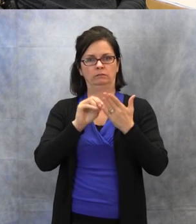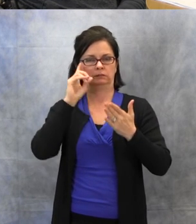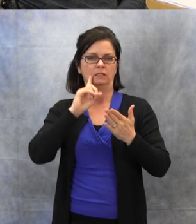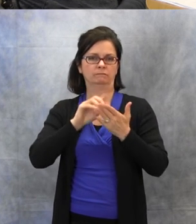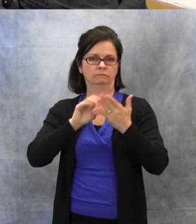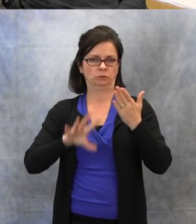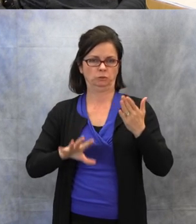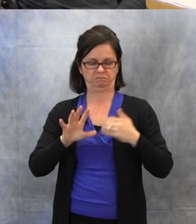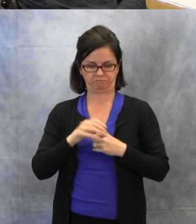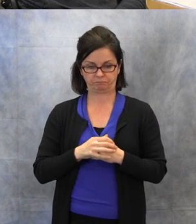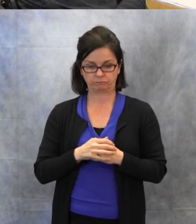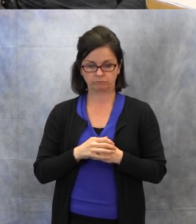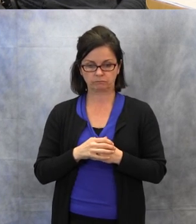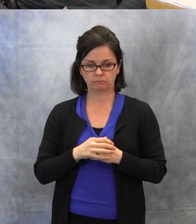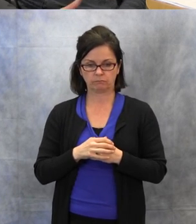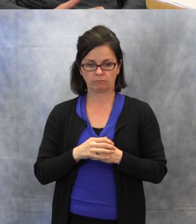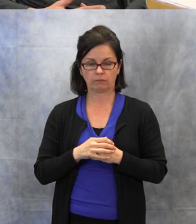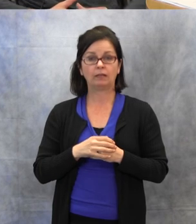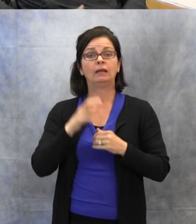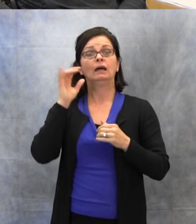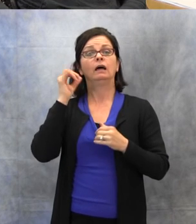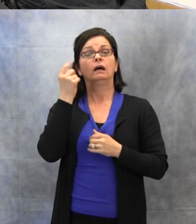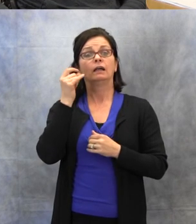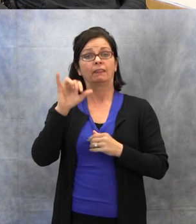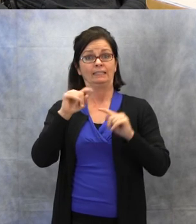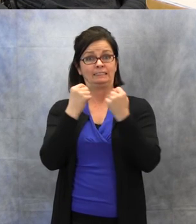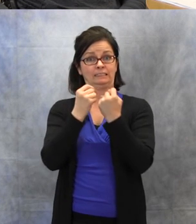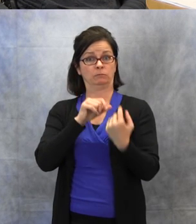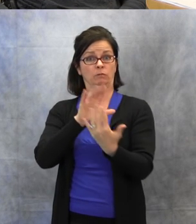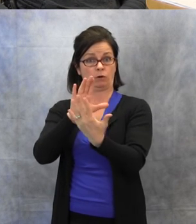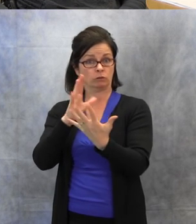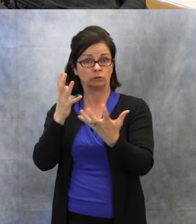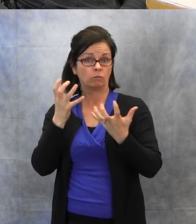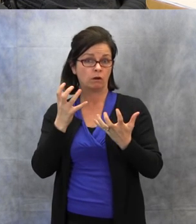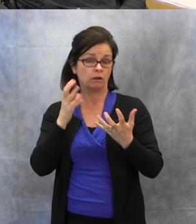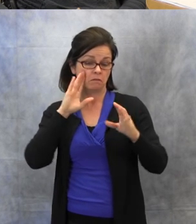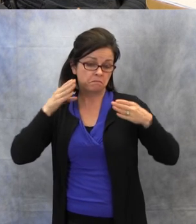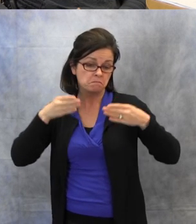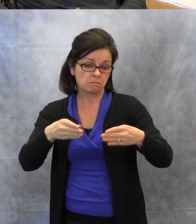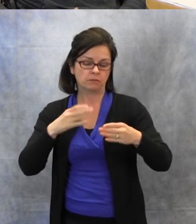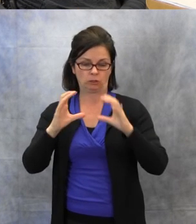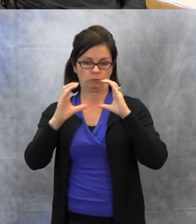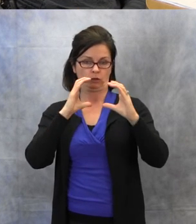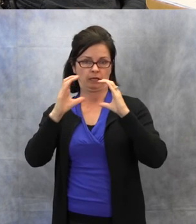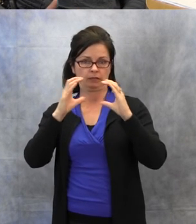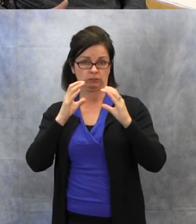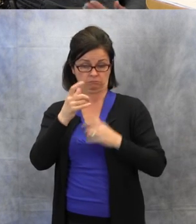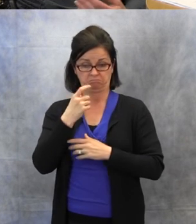Within the team approach, what we want to look at is communication between those members.